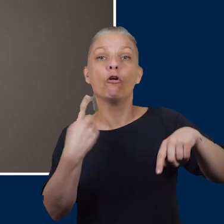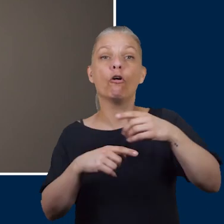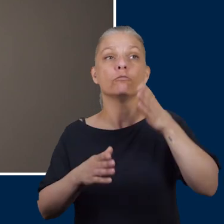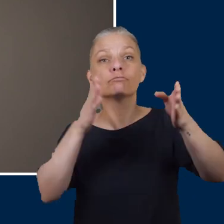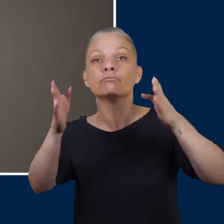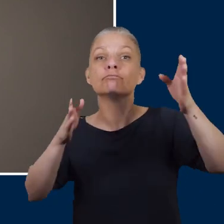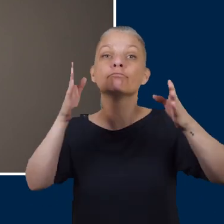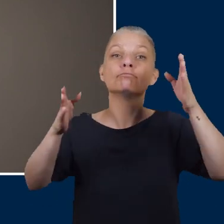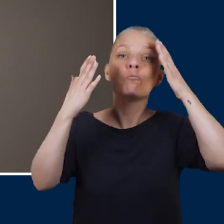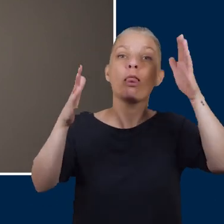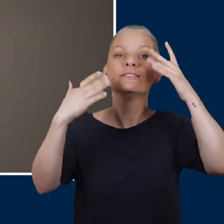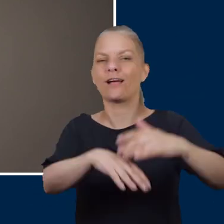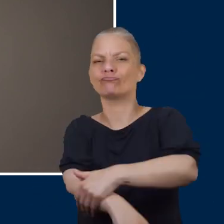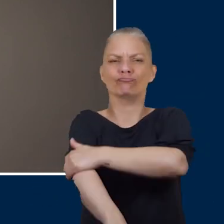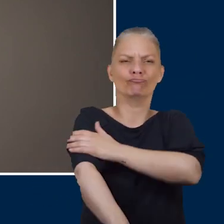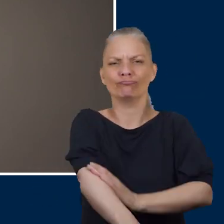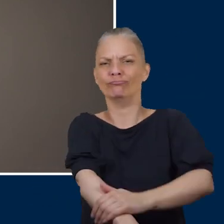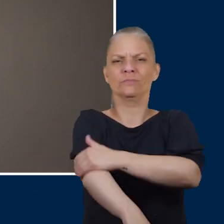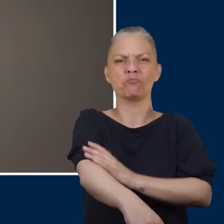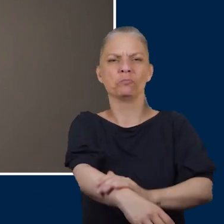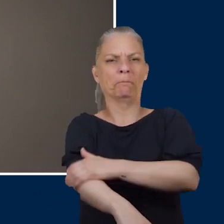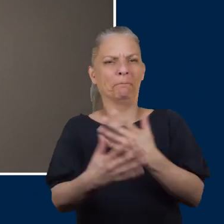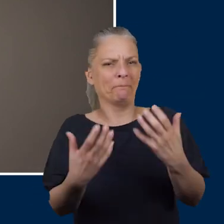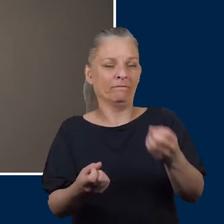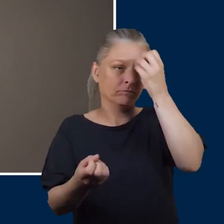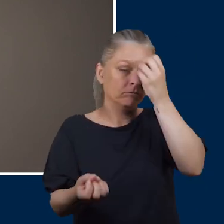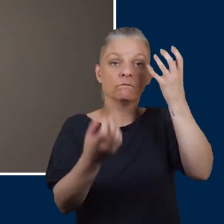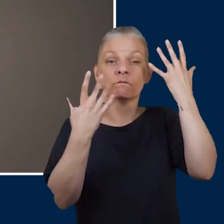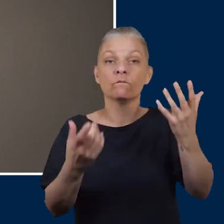forget about their feet because you don't think you're going to get your feet burnt. There are a